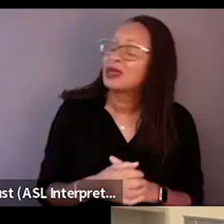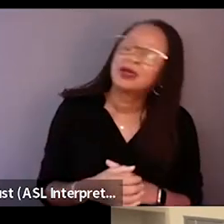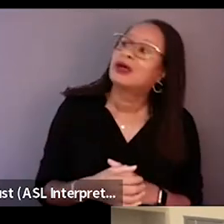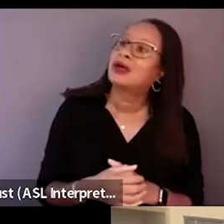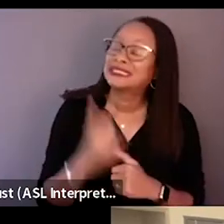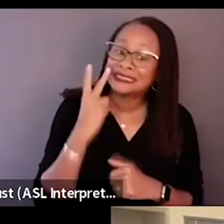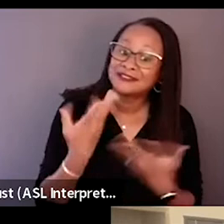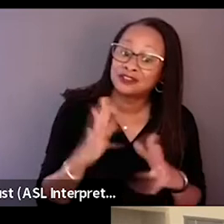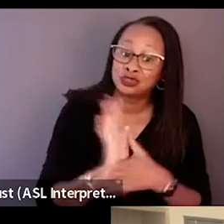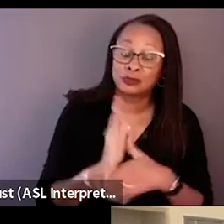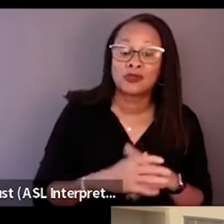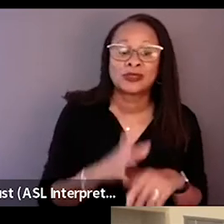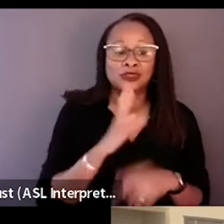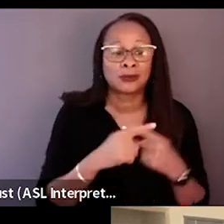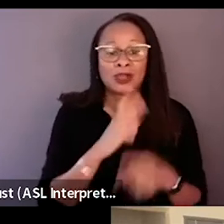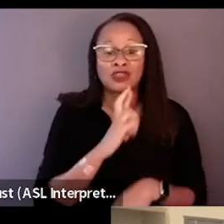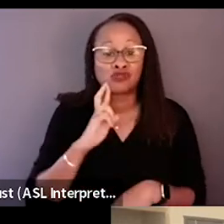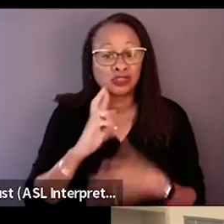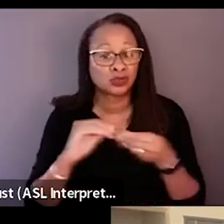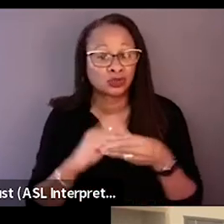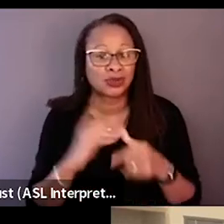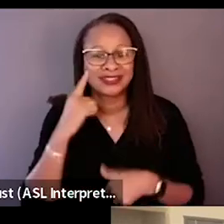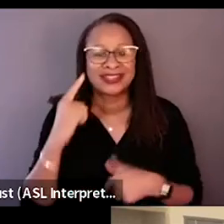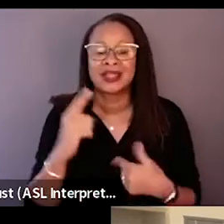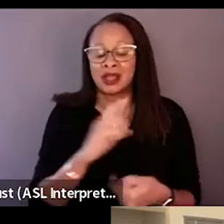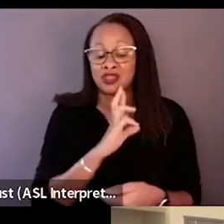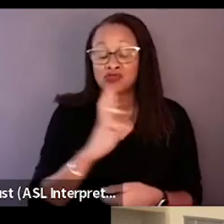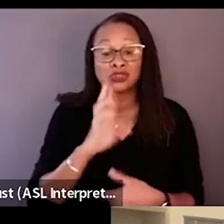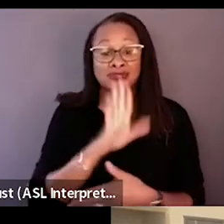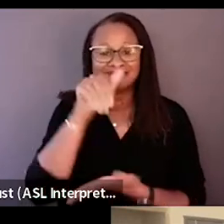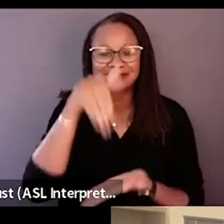So restaurant, I think was like the key essential to our conversations.